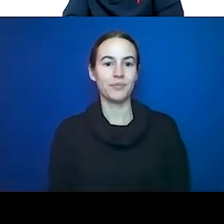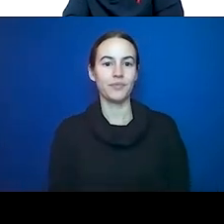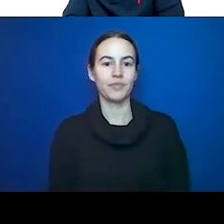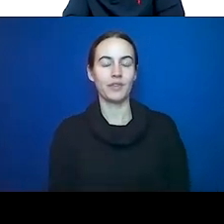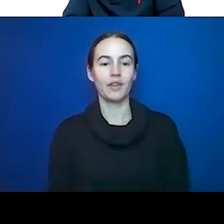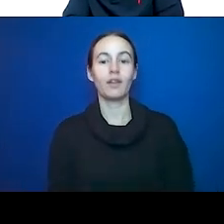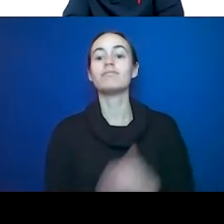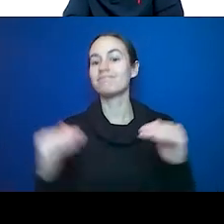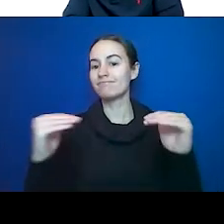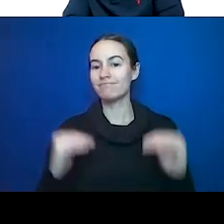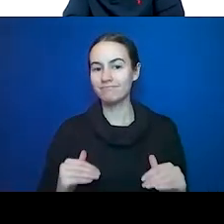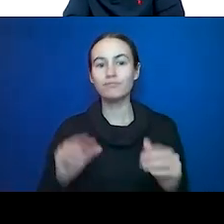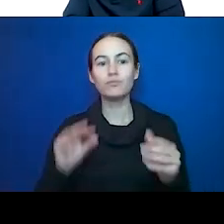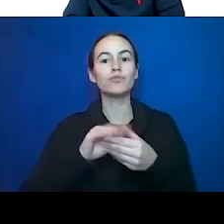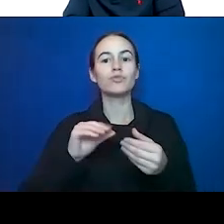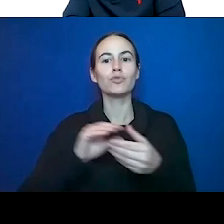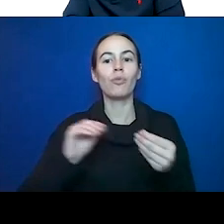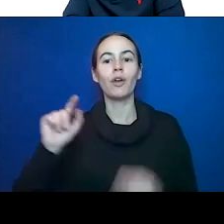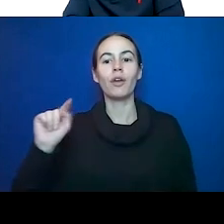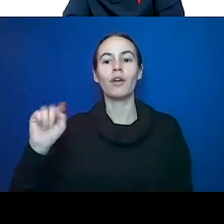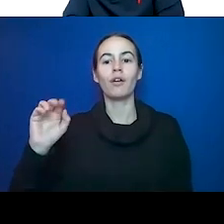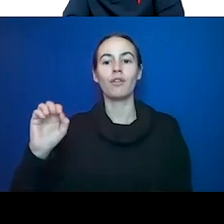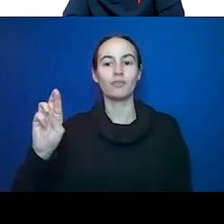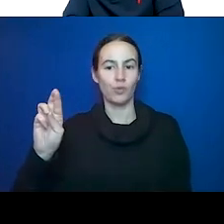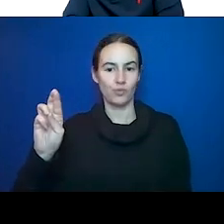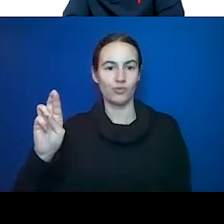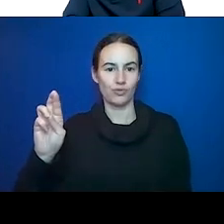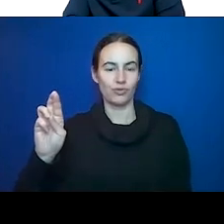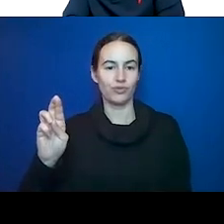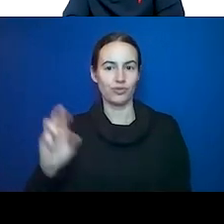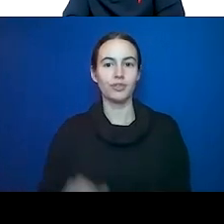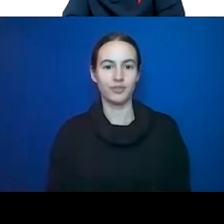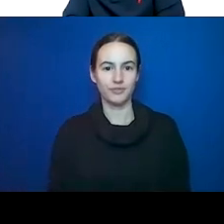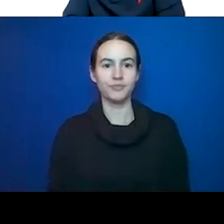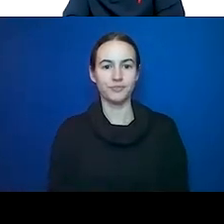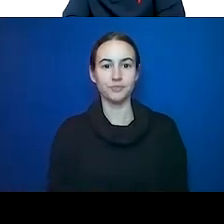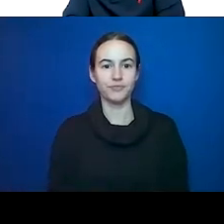regulatory protein. I have the